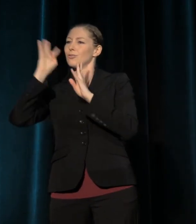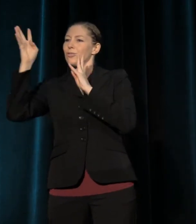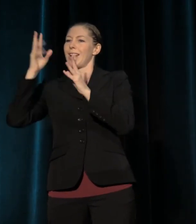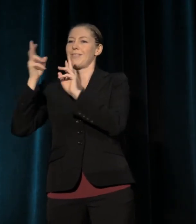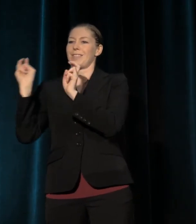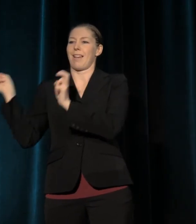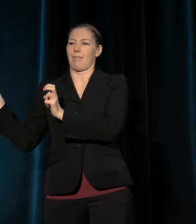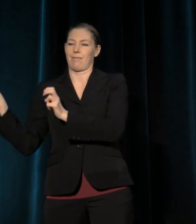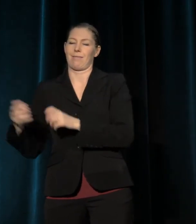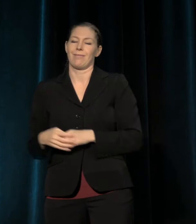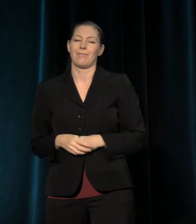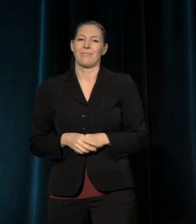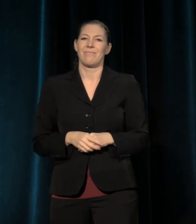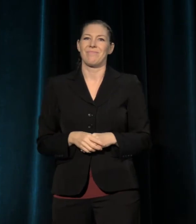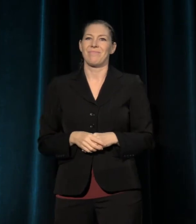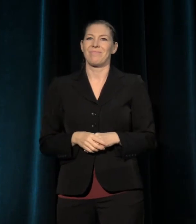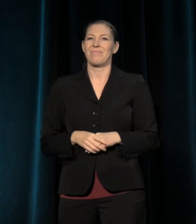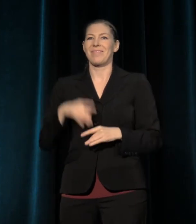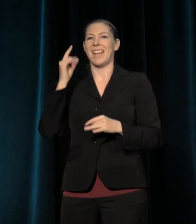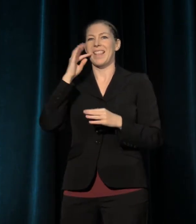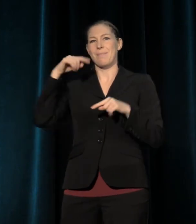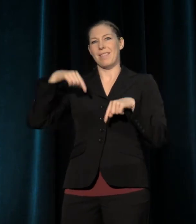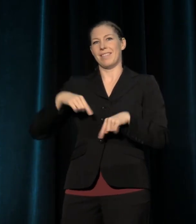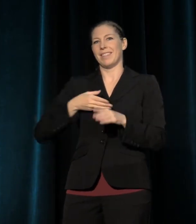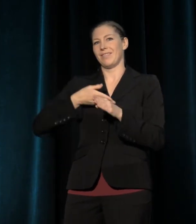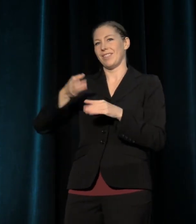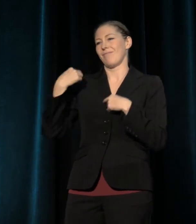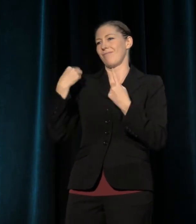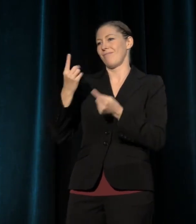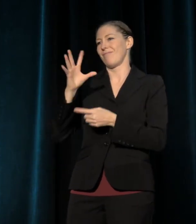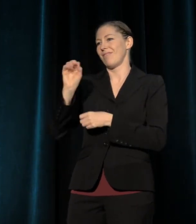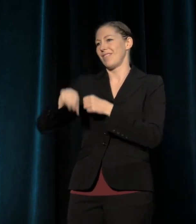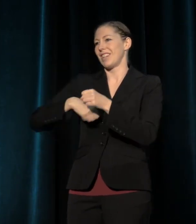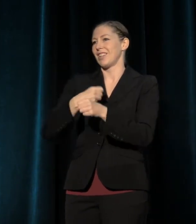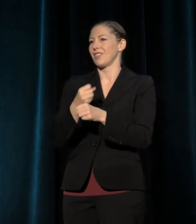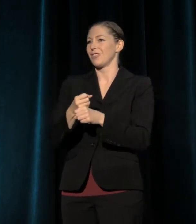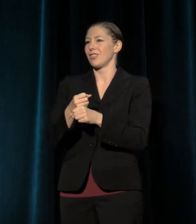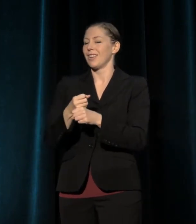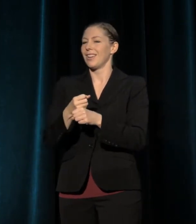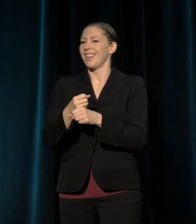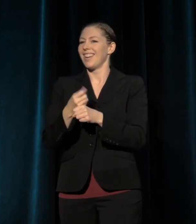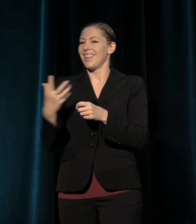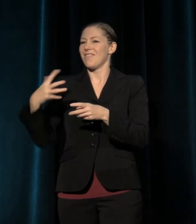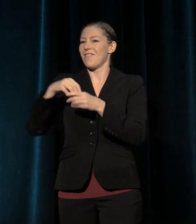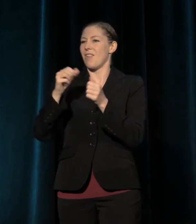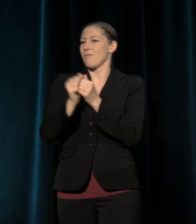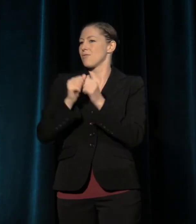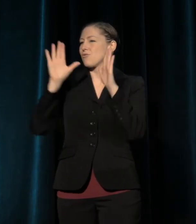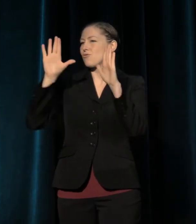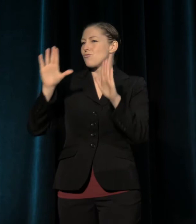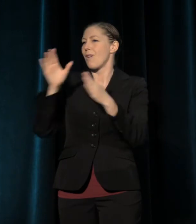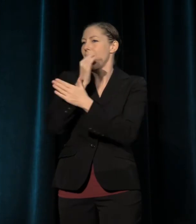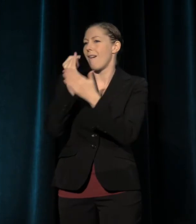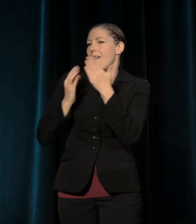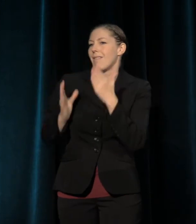when the growth of the field throughout the last 50 years has had so much to do with both great artists and with great administrators.